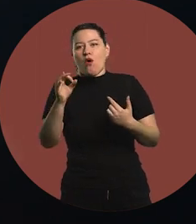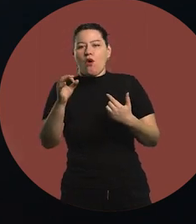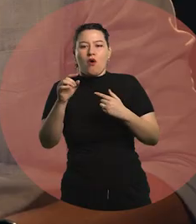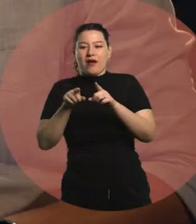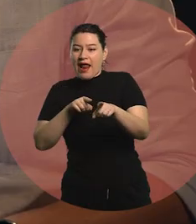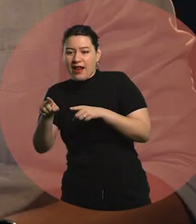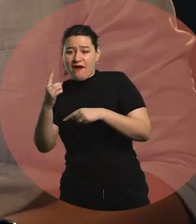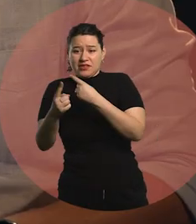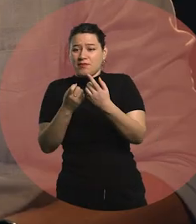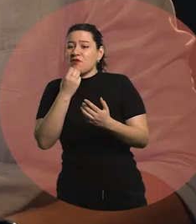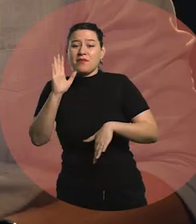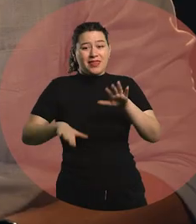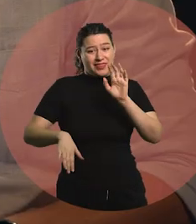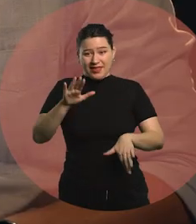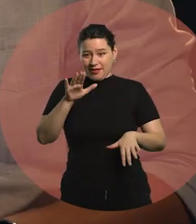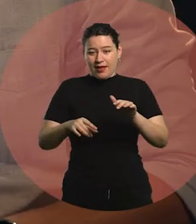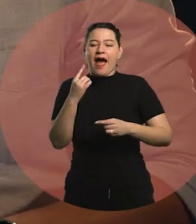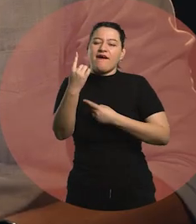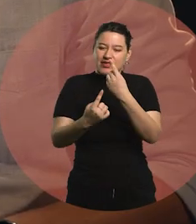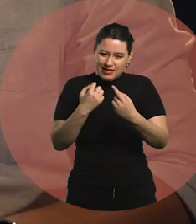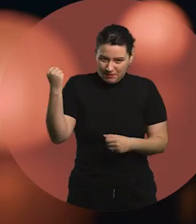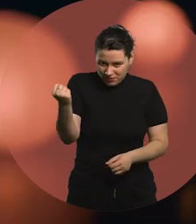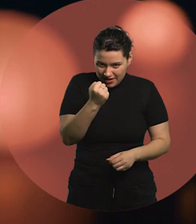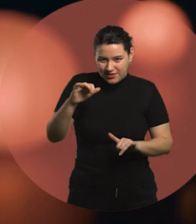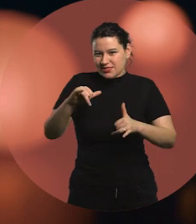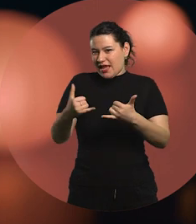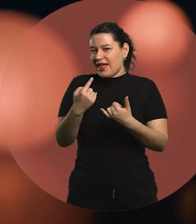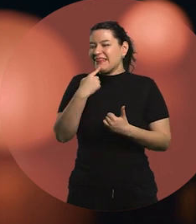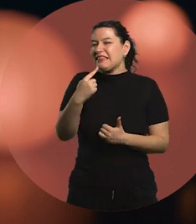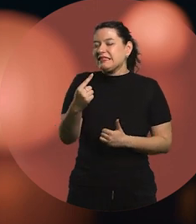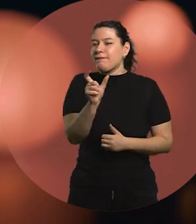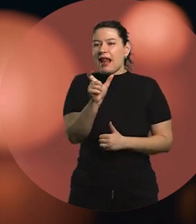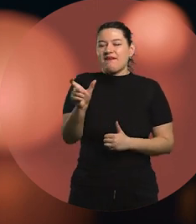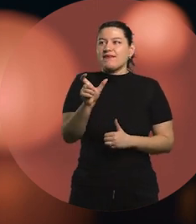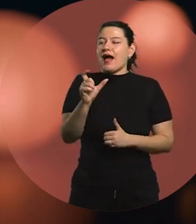There are some key pillars. We have heard about competencies, I work